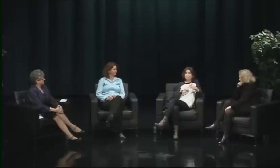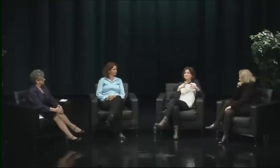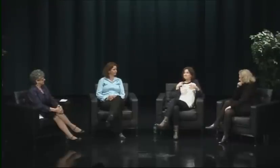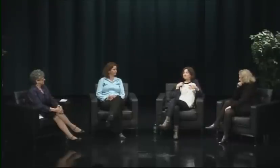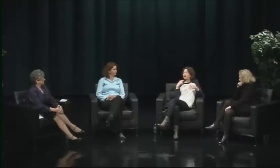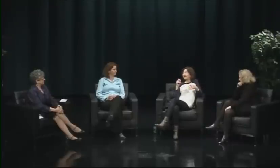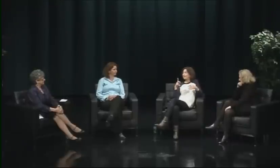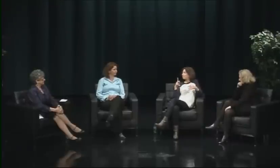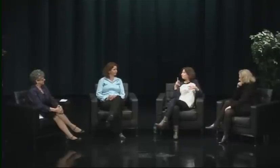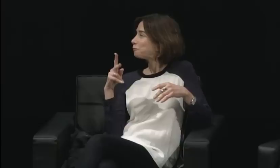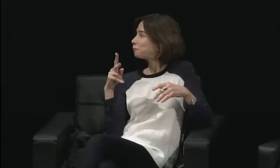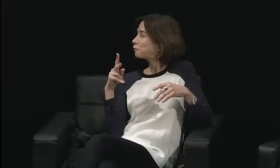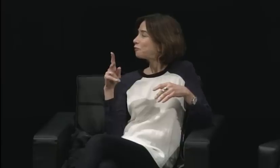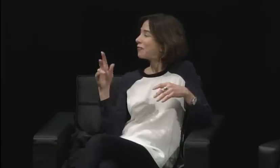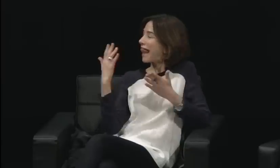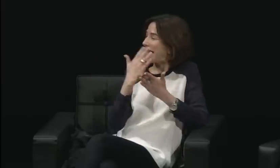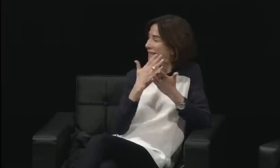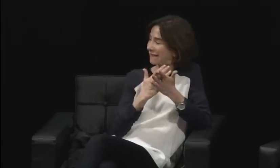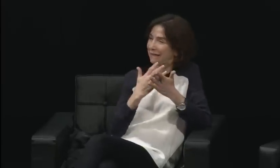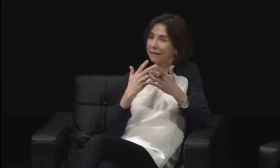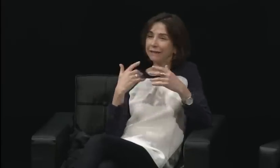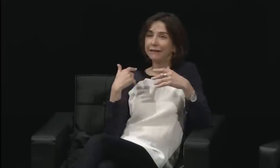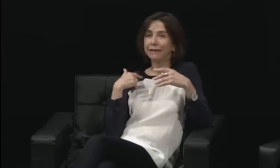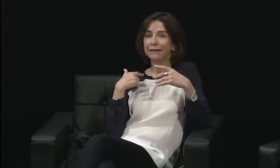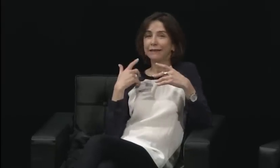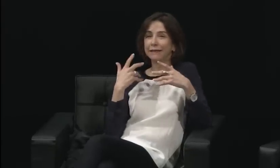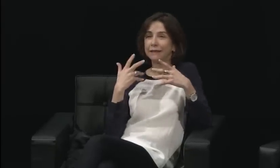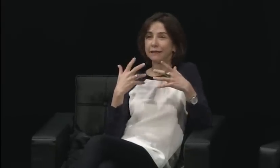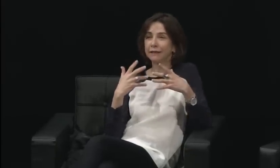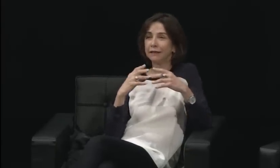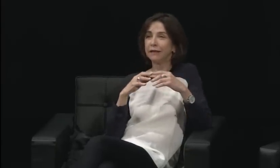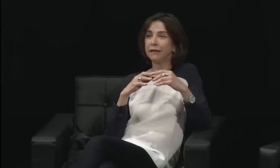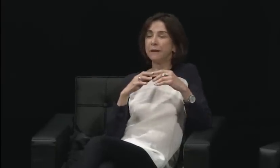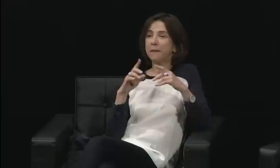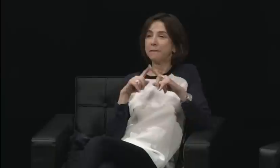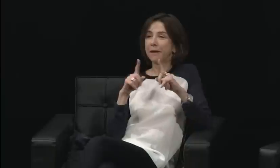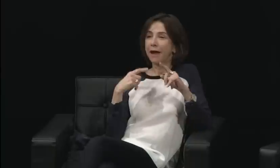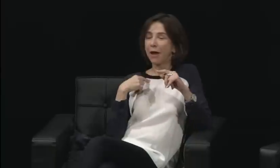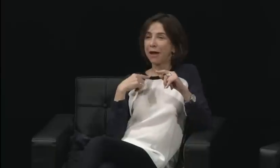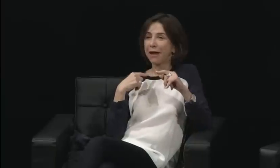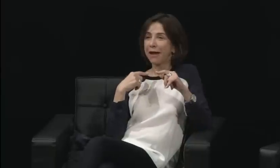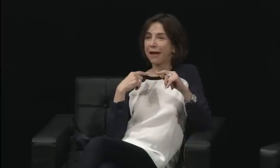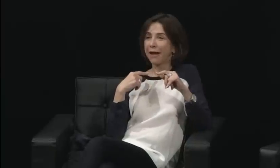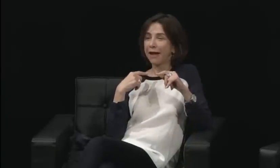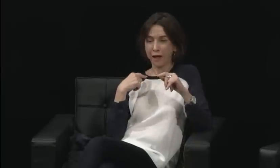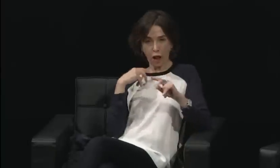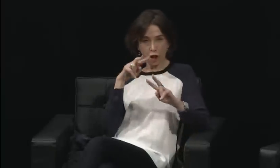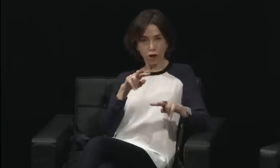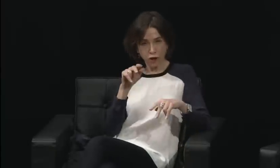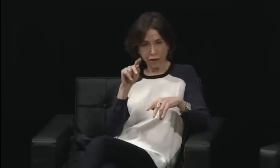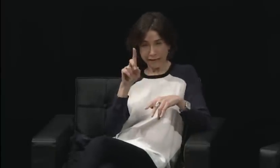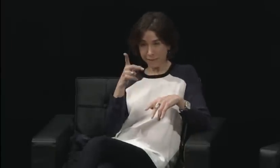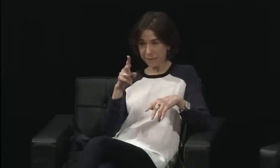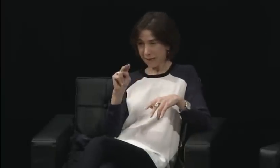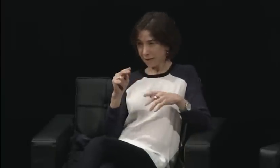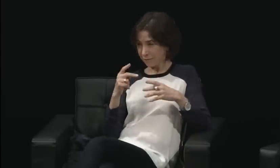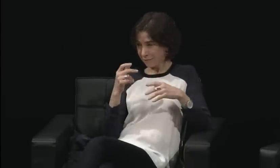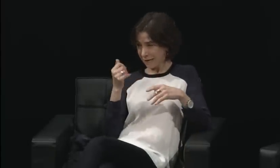But if you look at the picture, it's all white people carrying that banner.